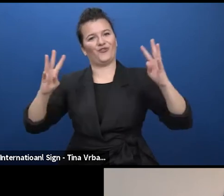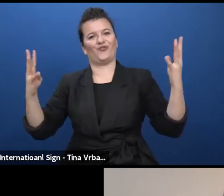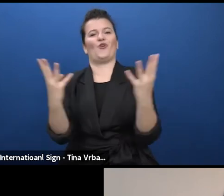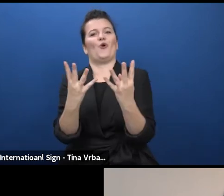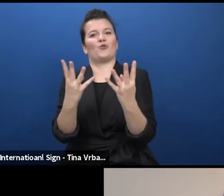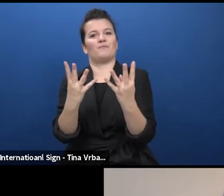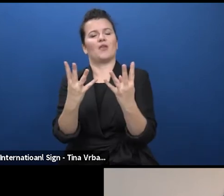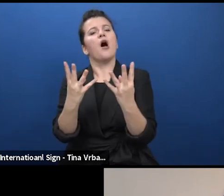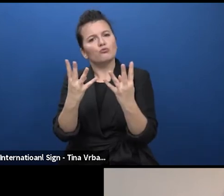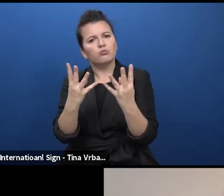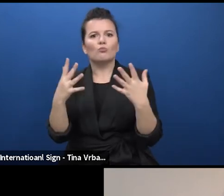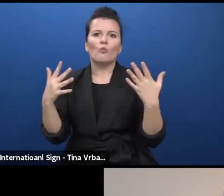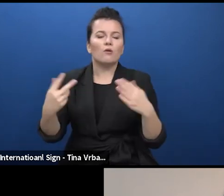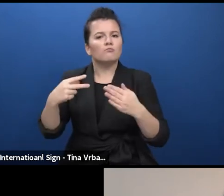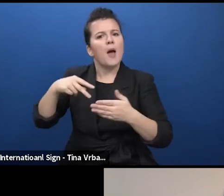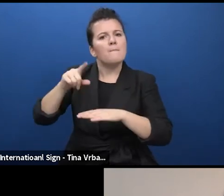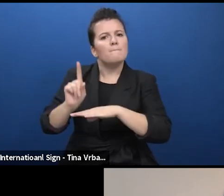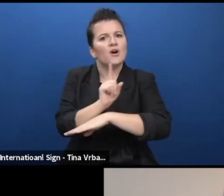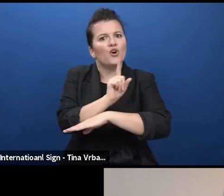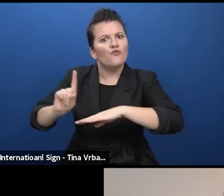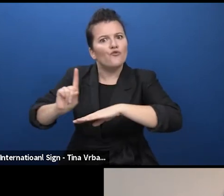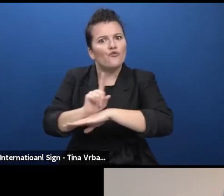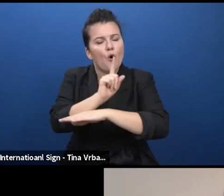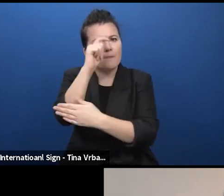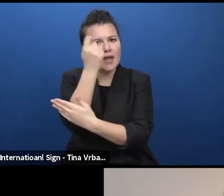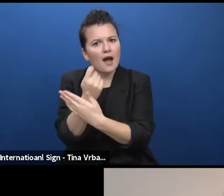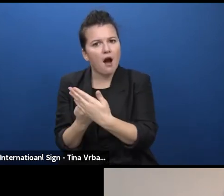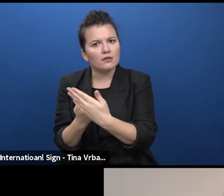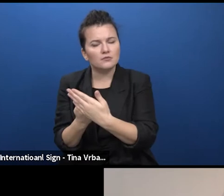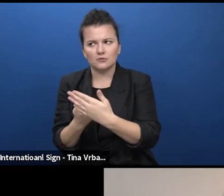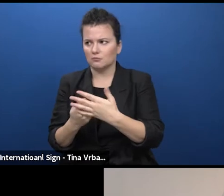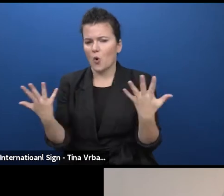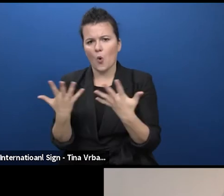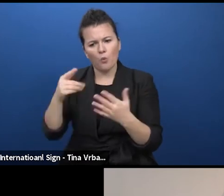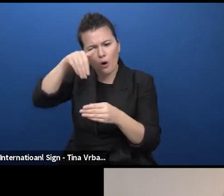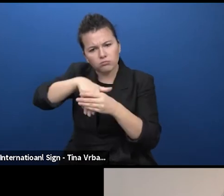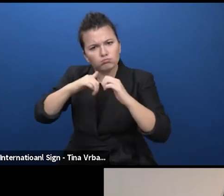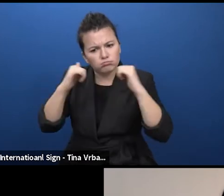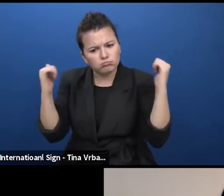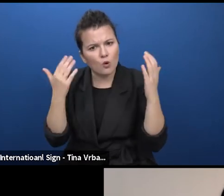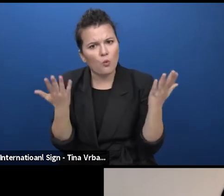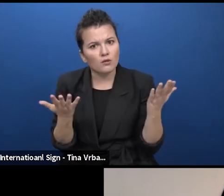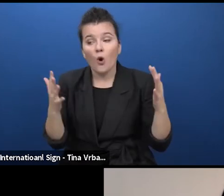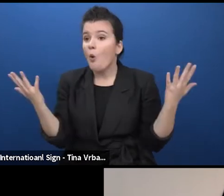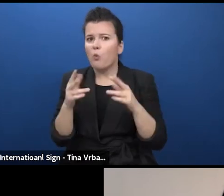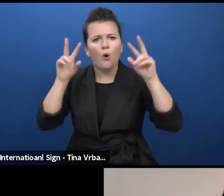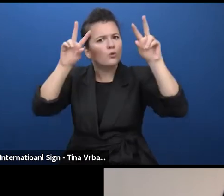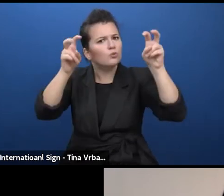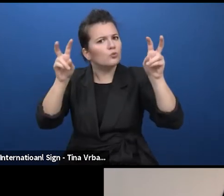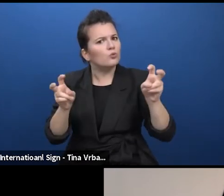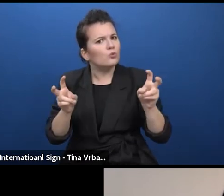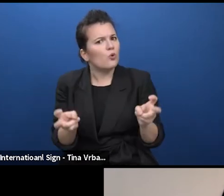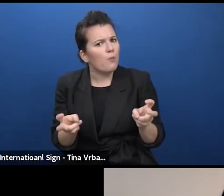it supposed to be, why are we here, what are the main topics? Well, first of all the Forum comes to